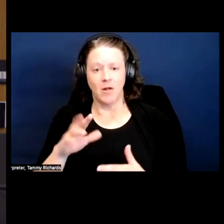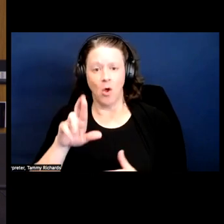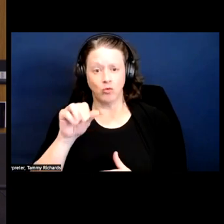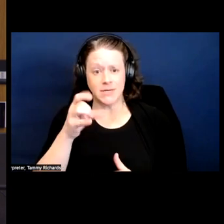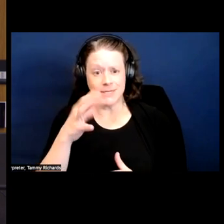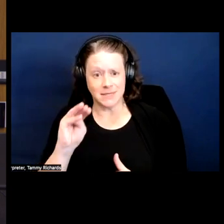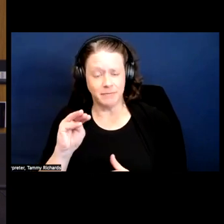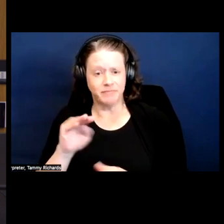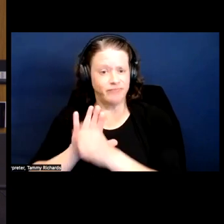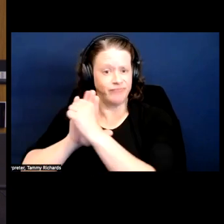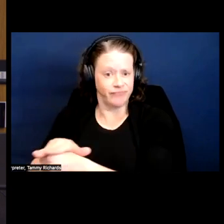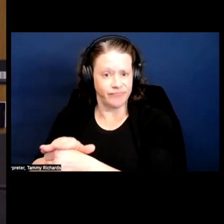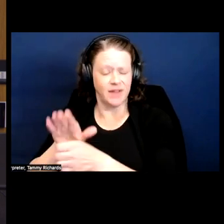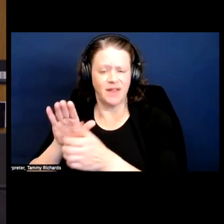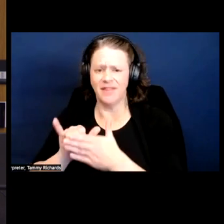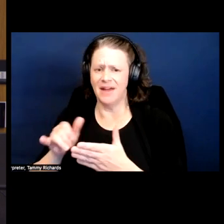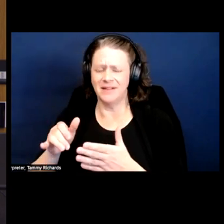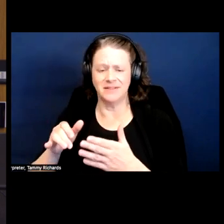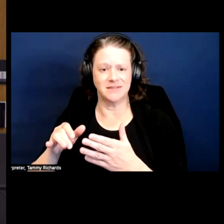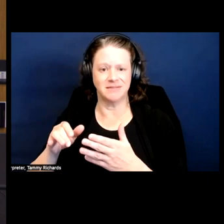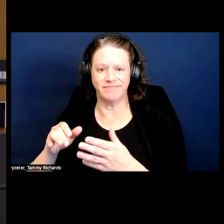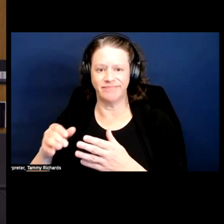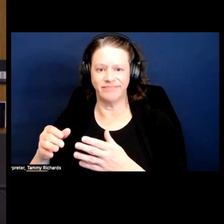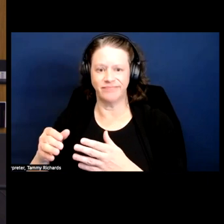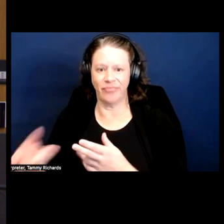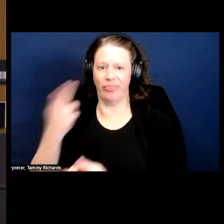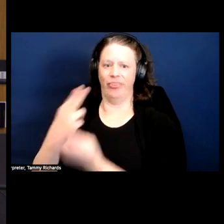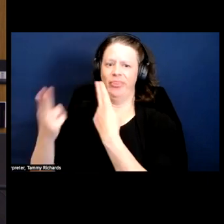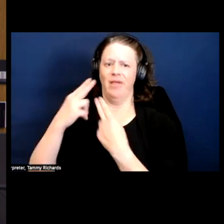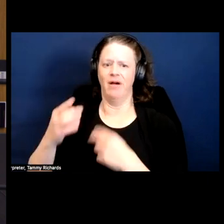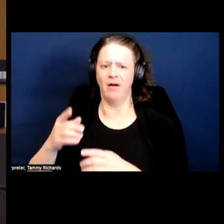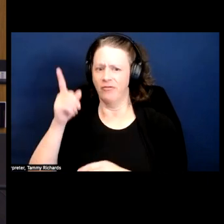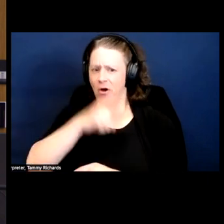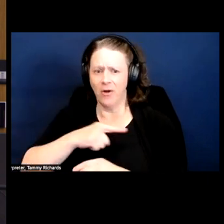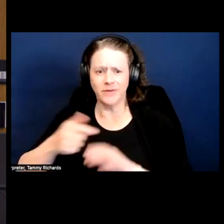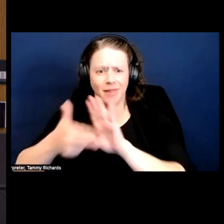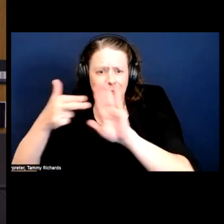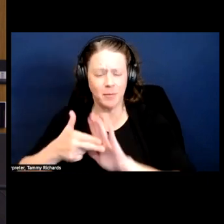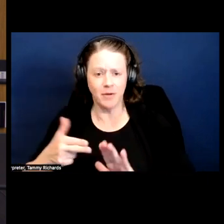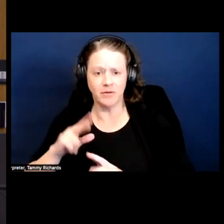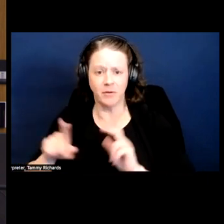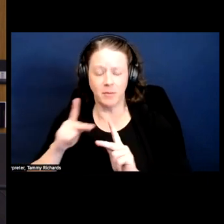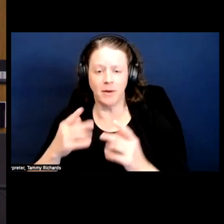harm of racism that's put false labels on us to have folks come in and understand a